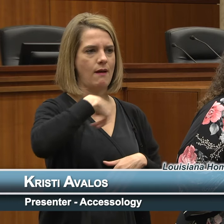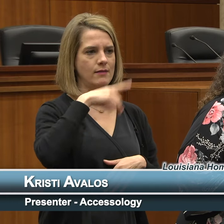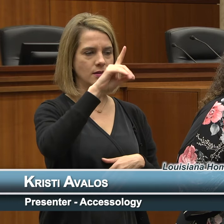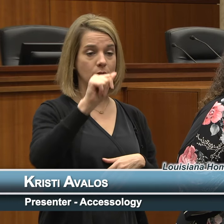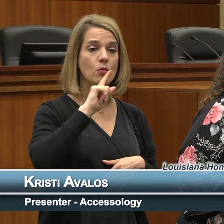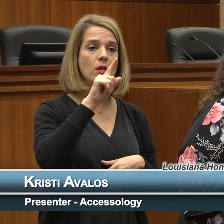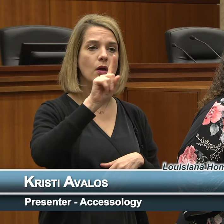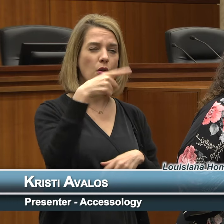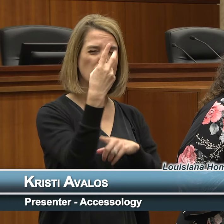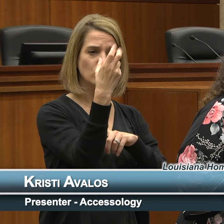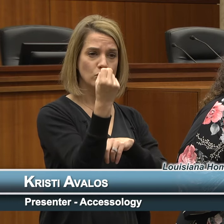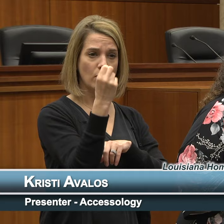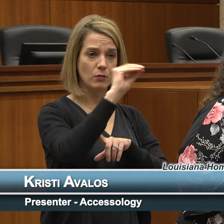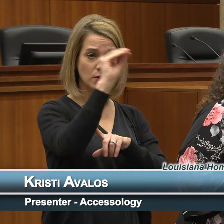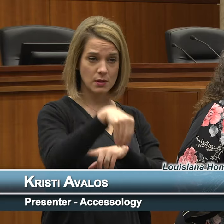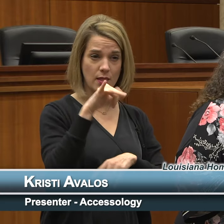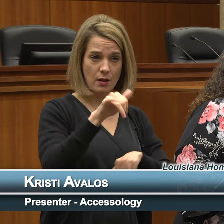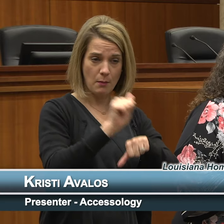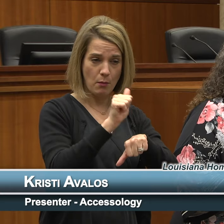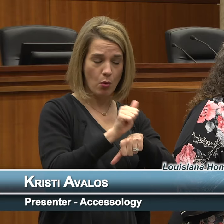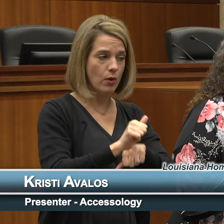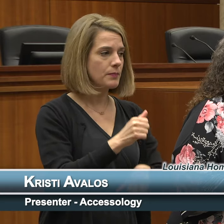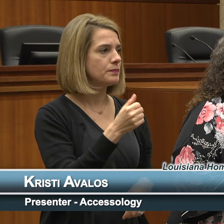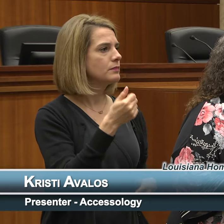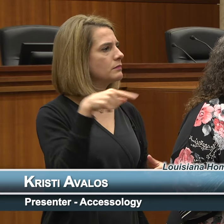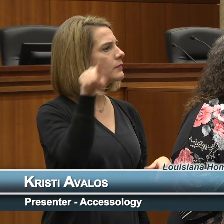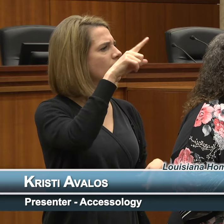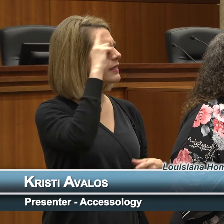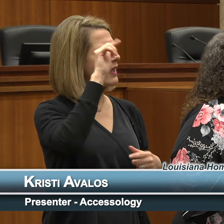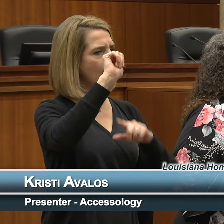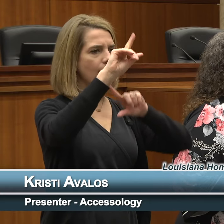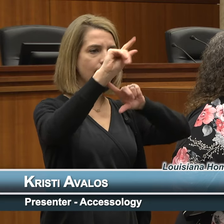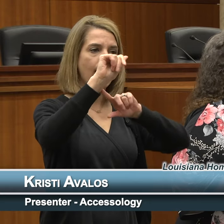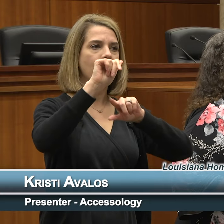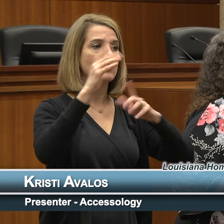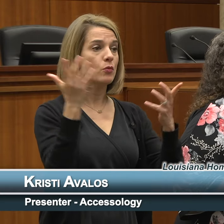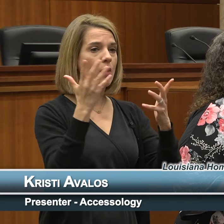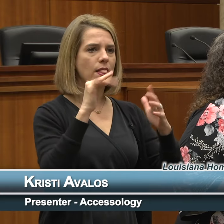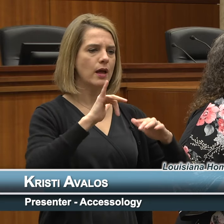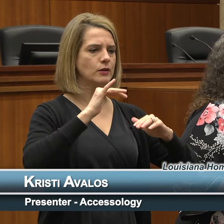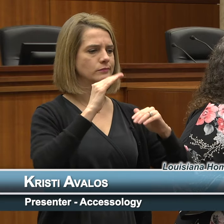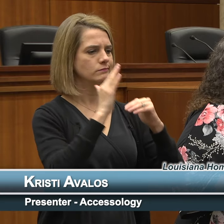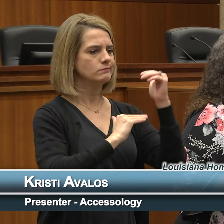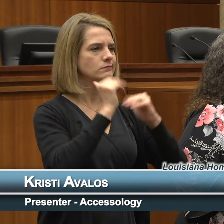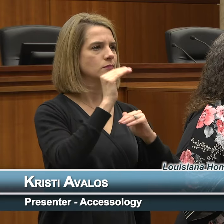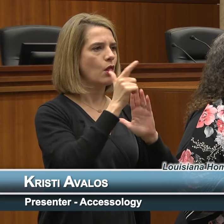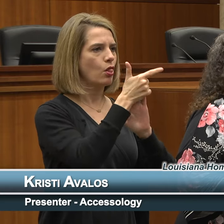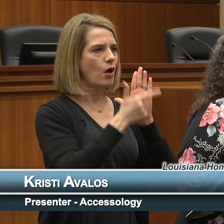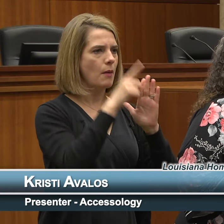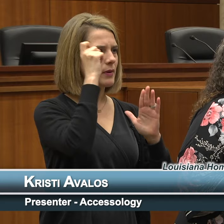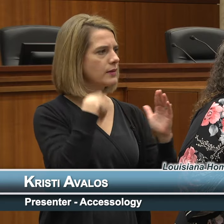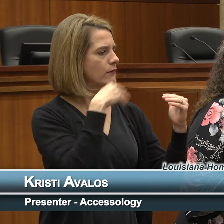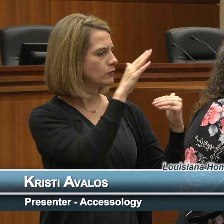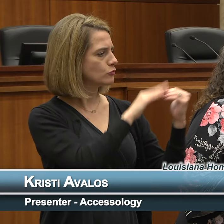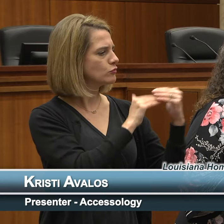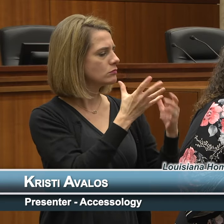percent of that are employed. Now a lot of people think of ADA is a construction law because there's construction elements to it but it's a